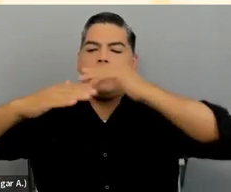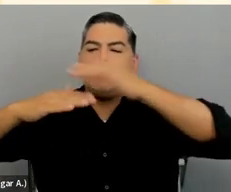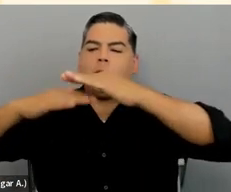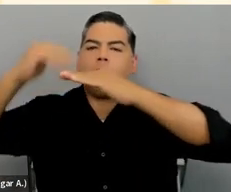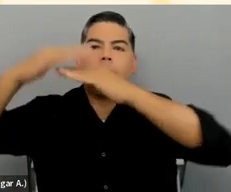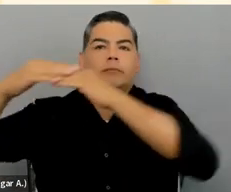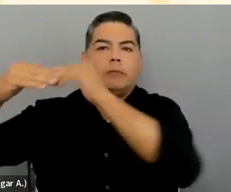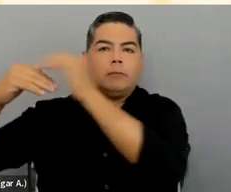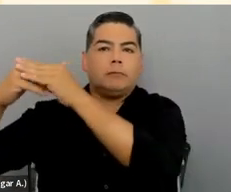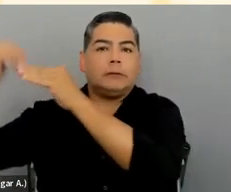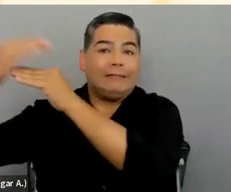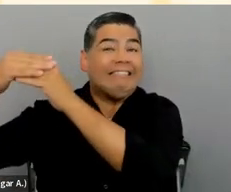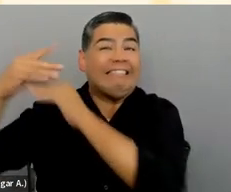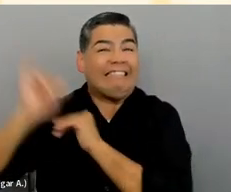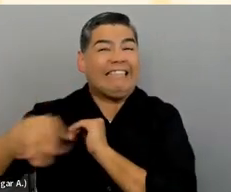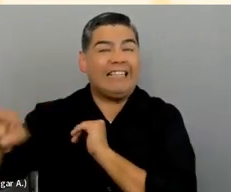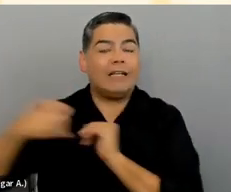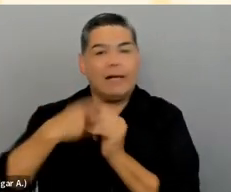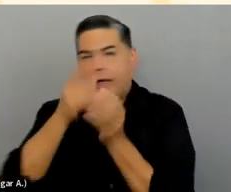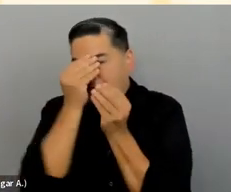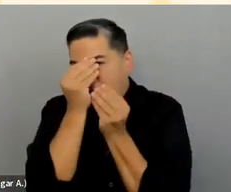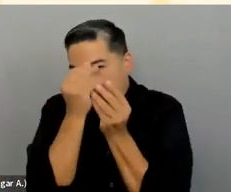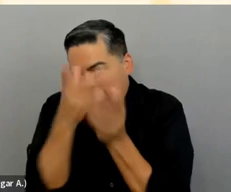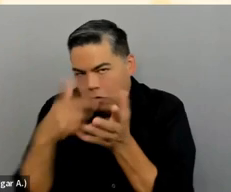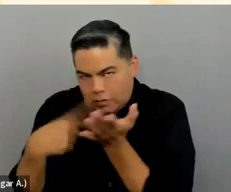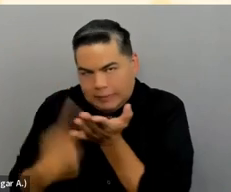So I told you what we're going to talk about; we talked about it.